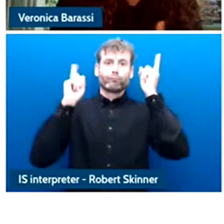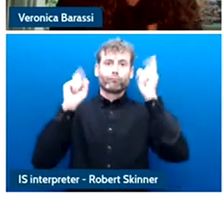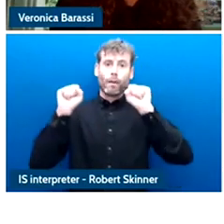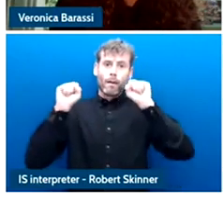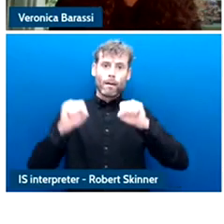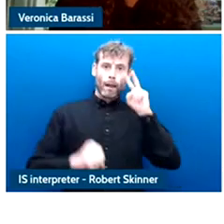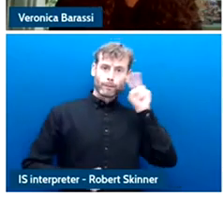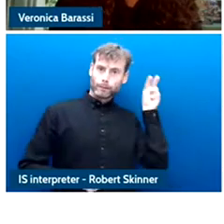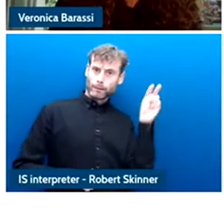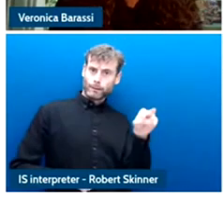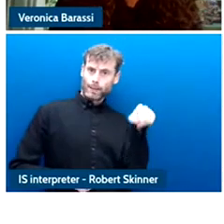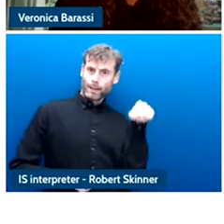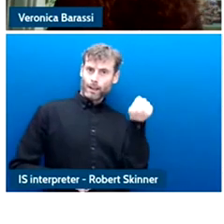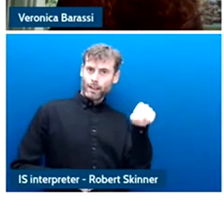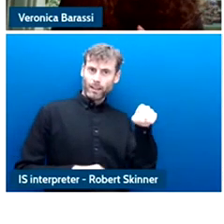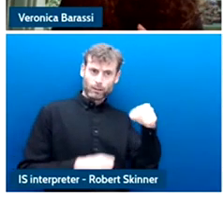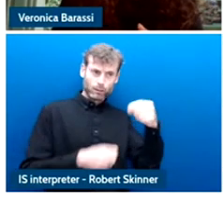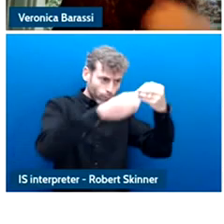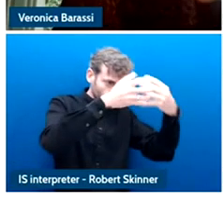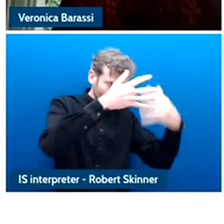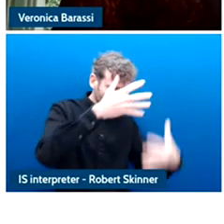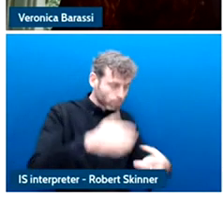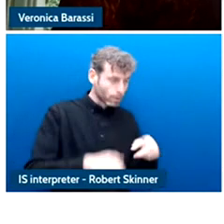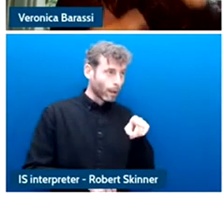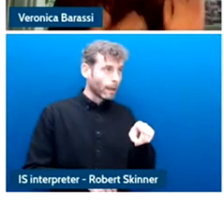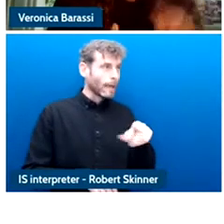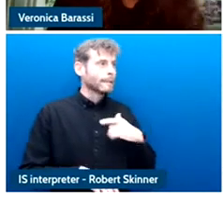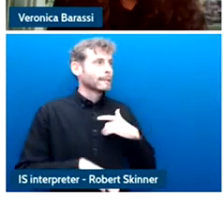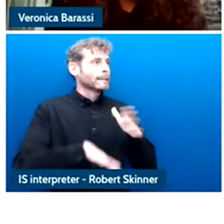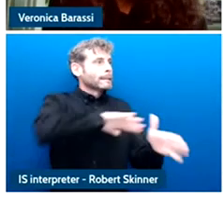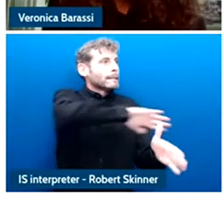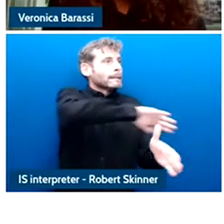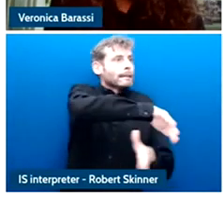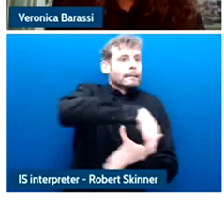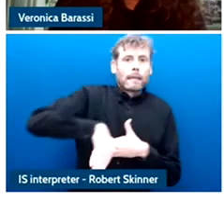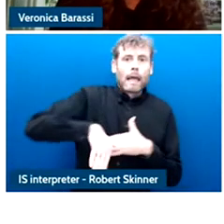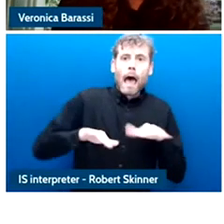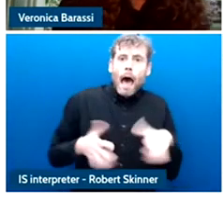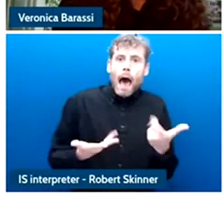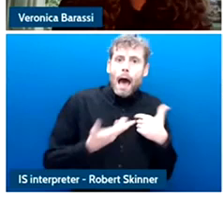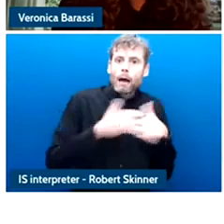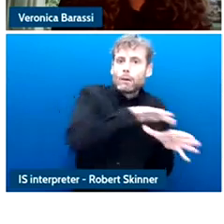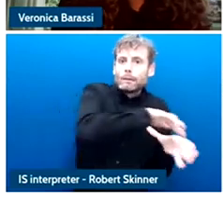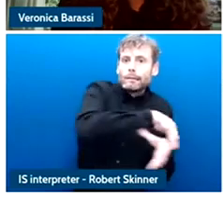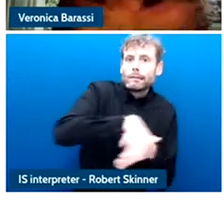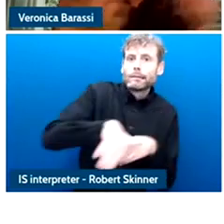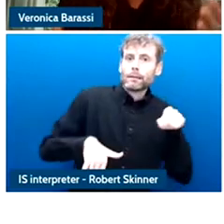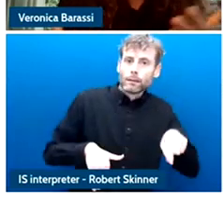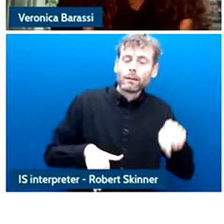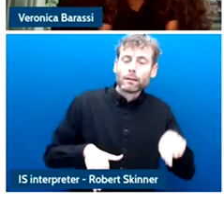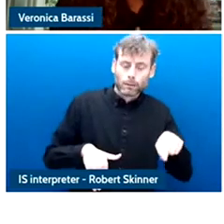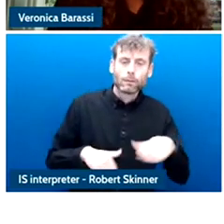this access and these questions and in December that year, just two weeks